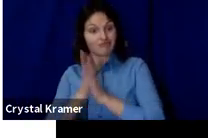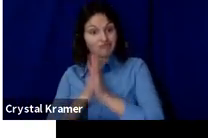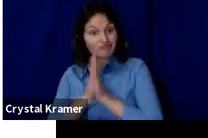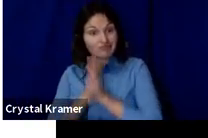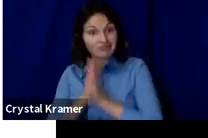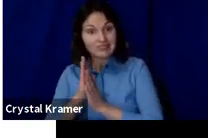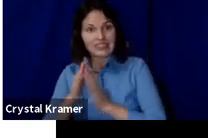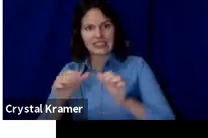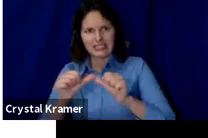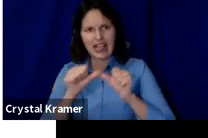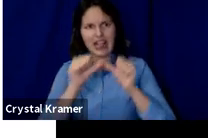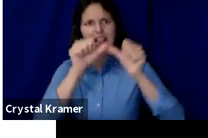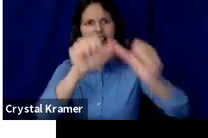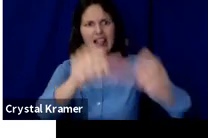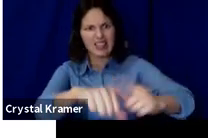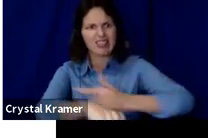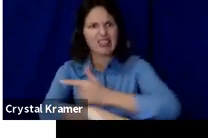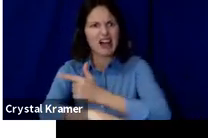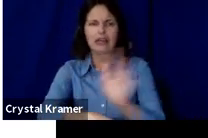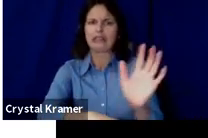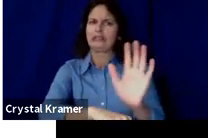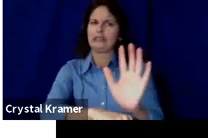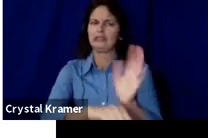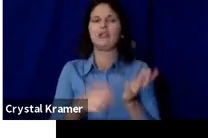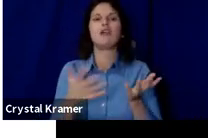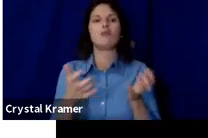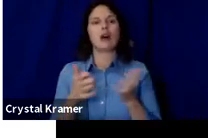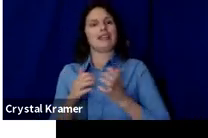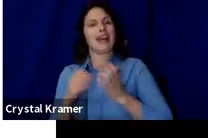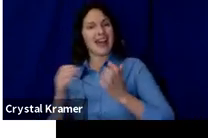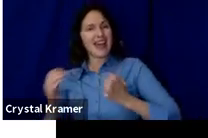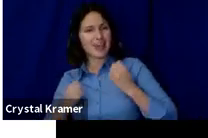You want energy, you want people going, and to continue the party metaphor, you don't